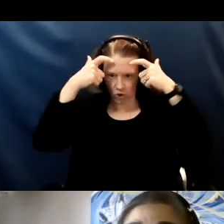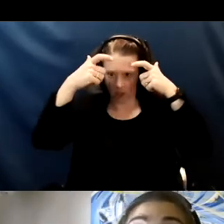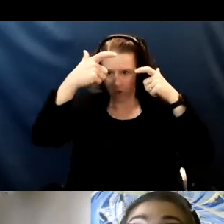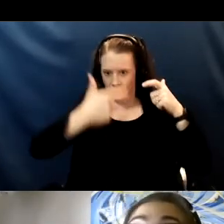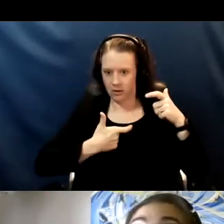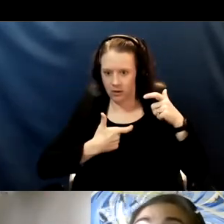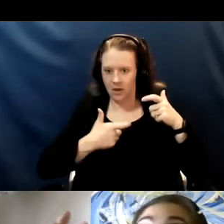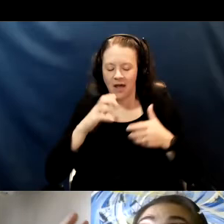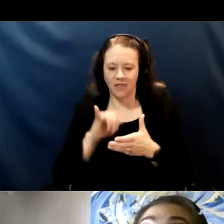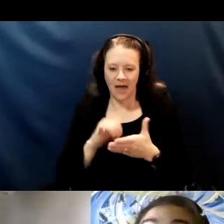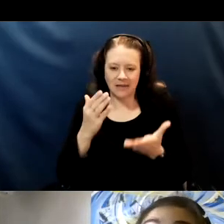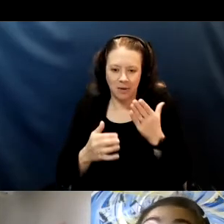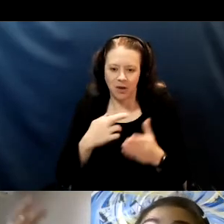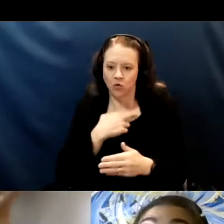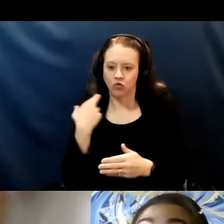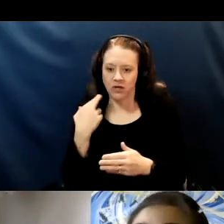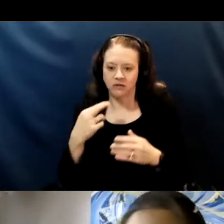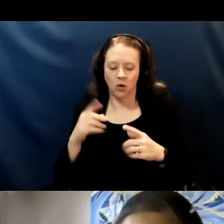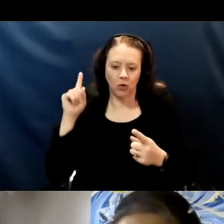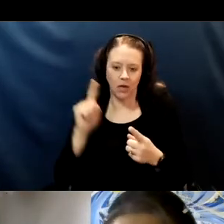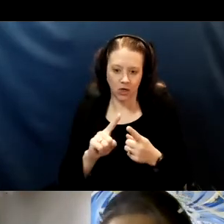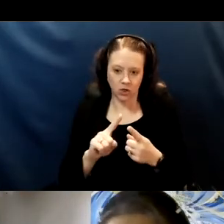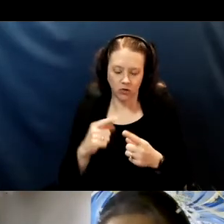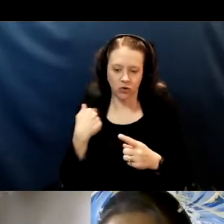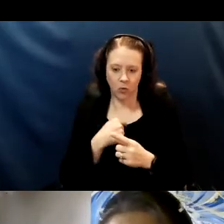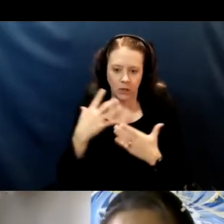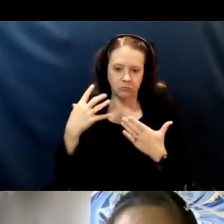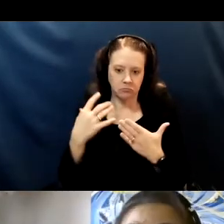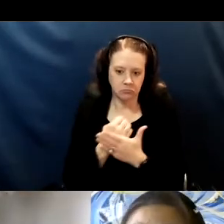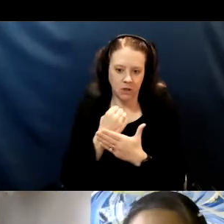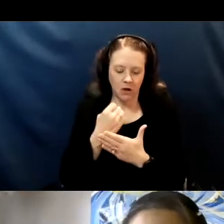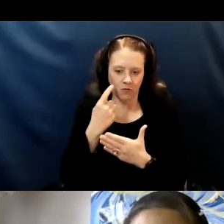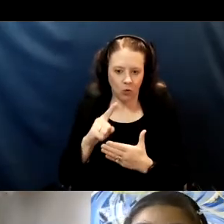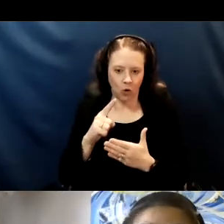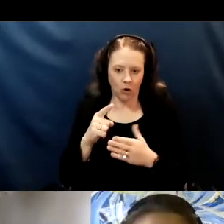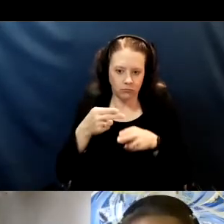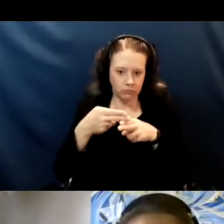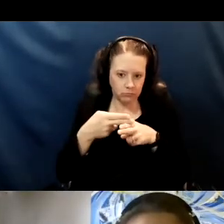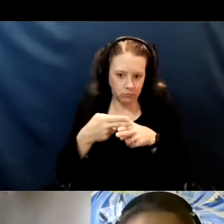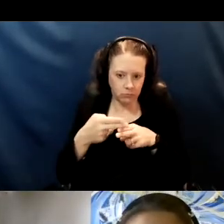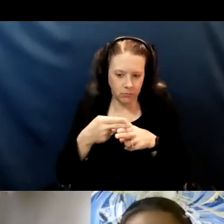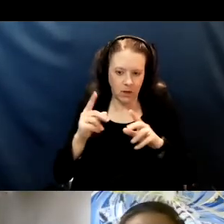So we might be working around maximizing other layers. However, and let me say it again